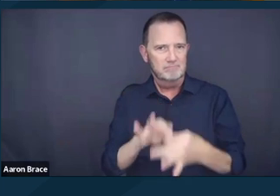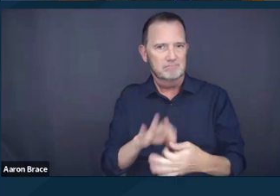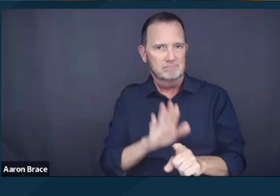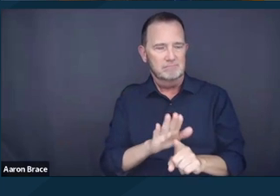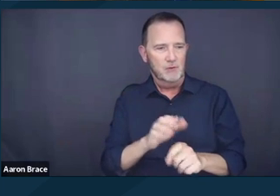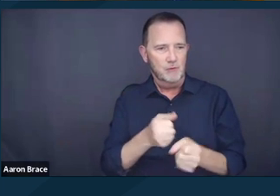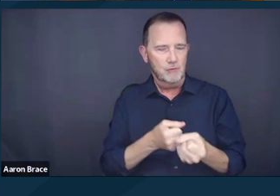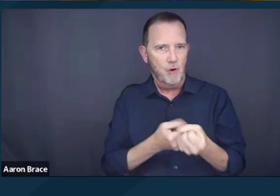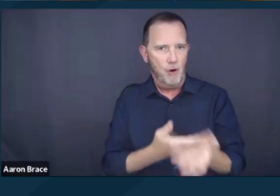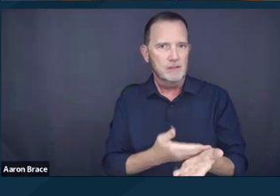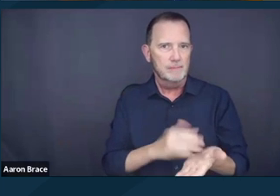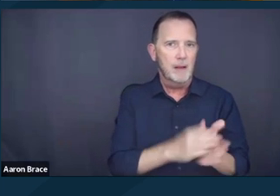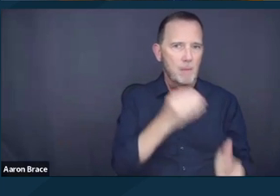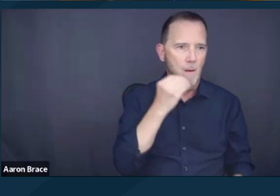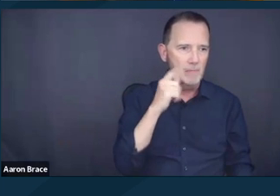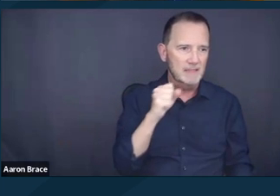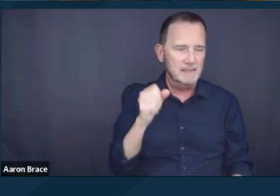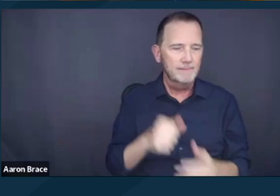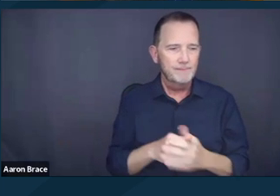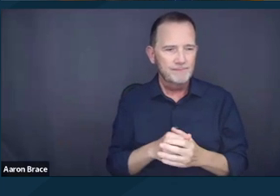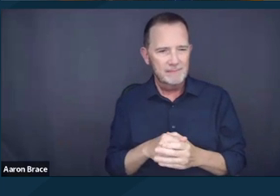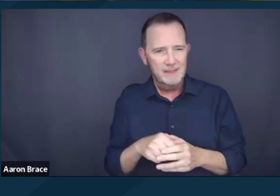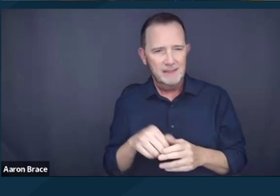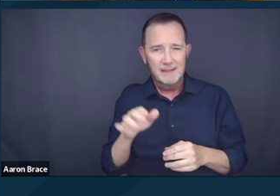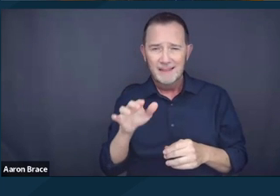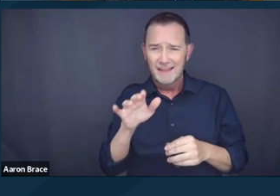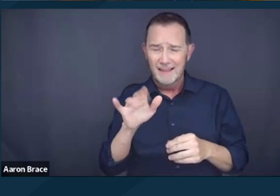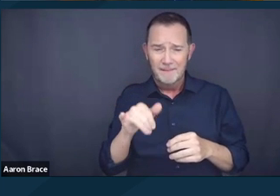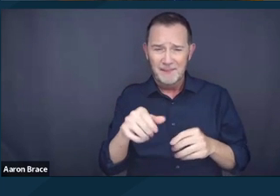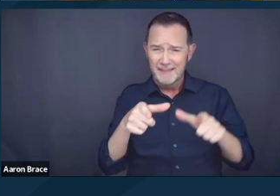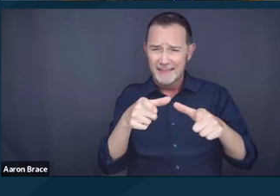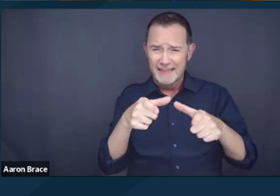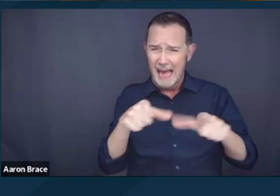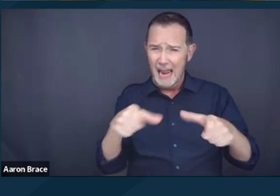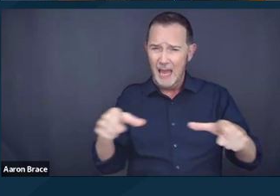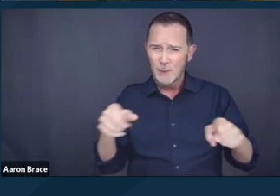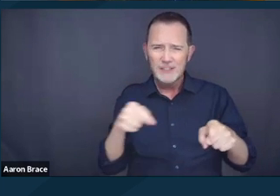This language is not contextualized in the literal reading of this majority opinion,